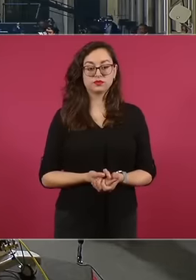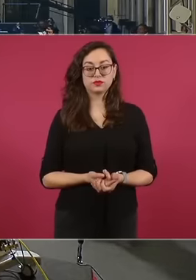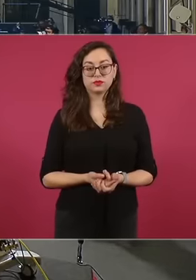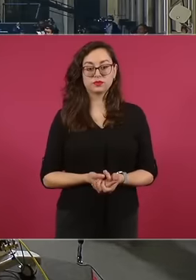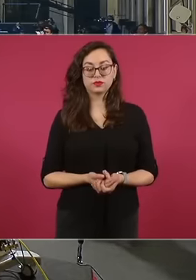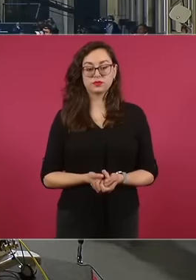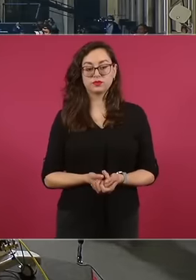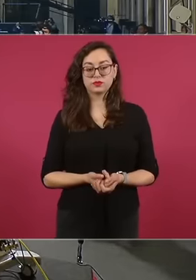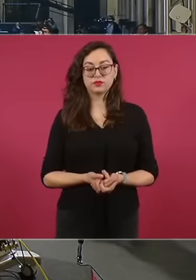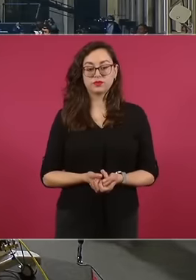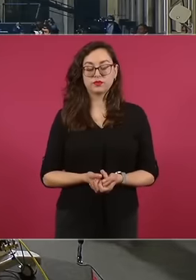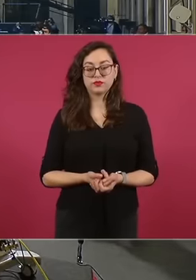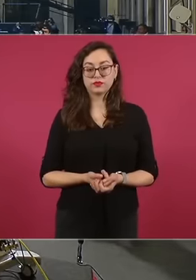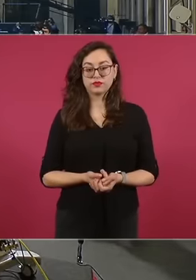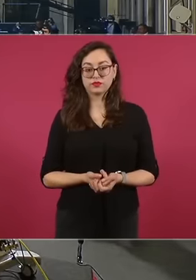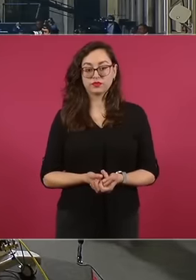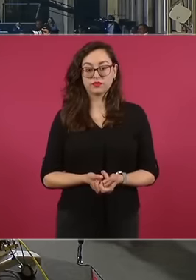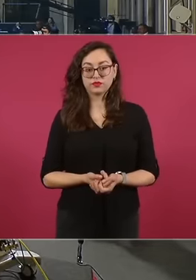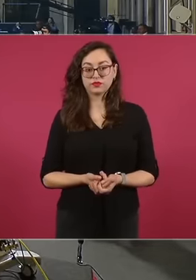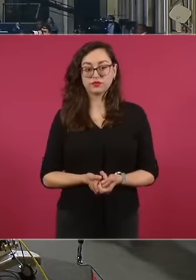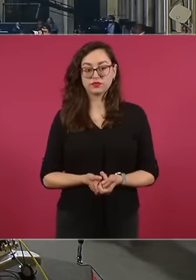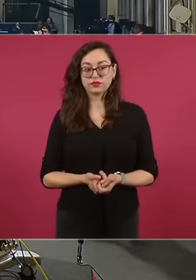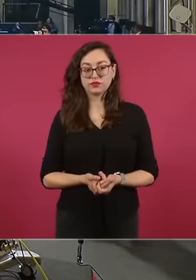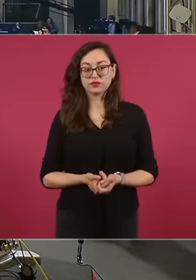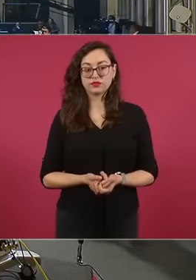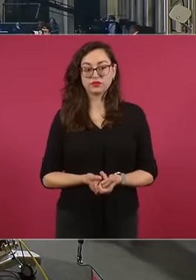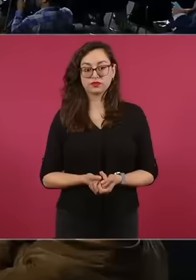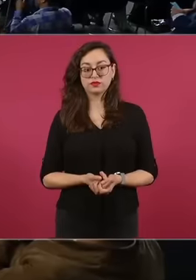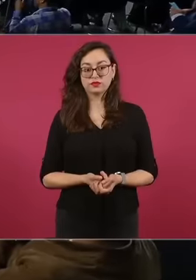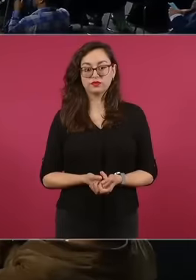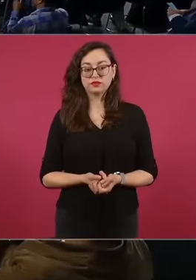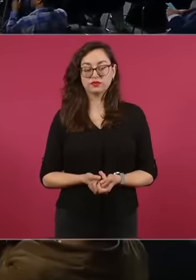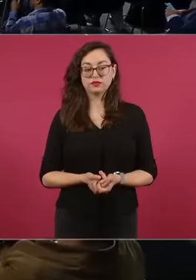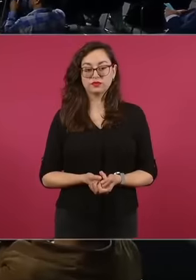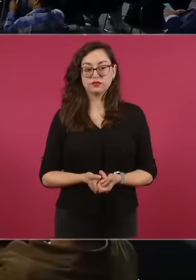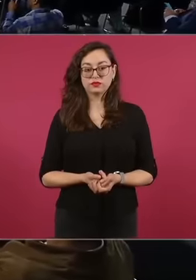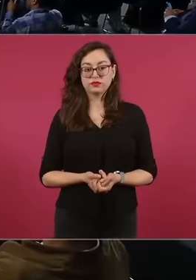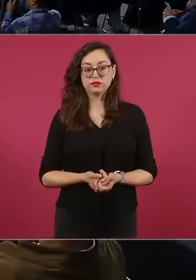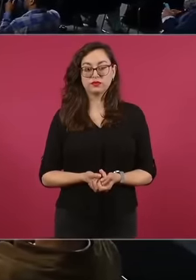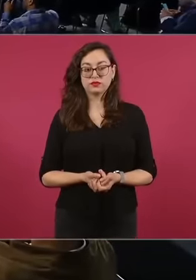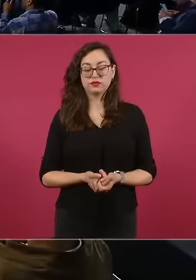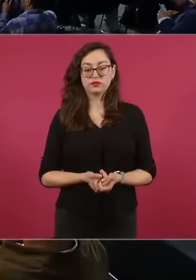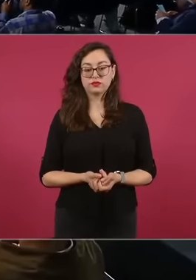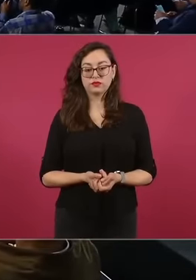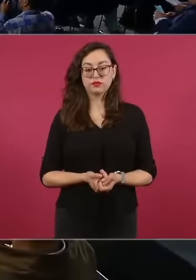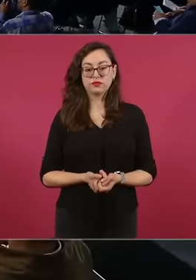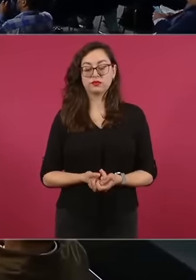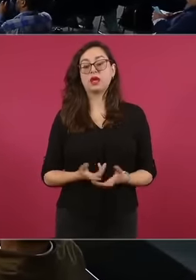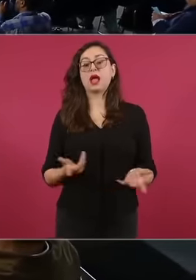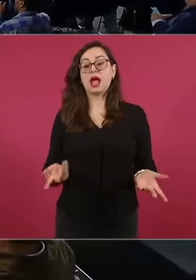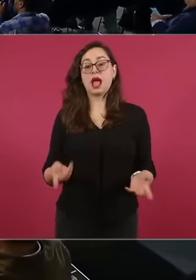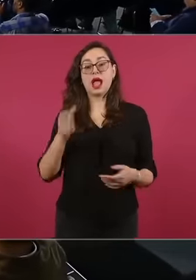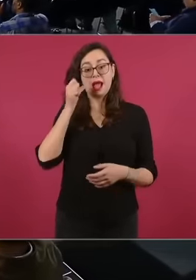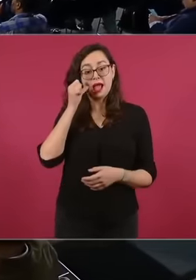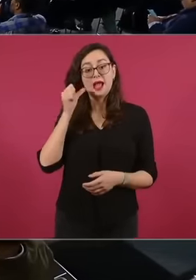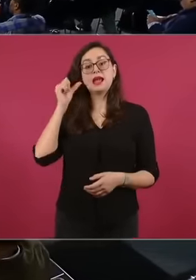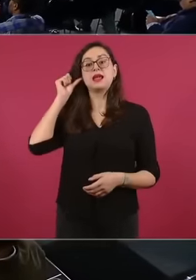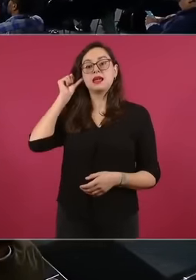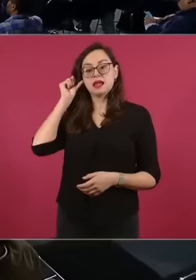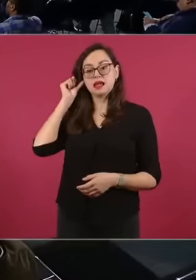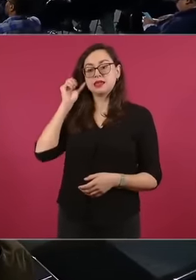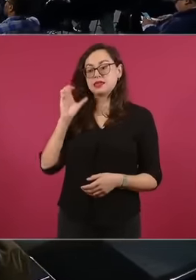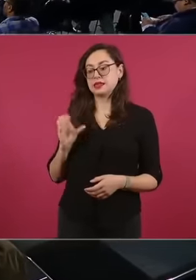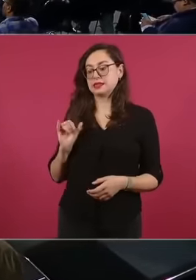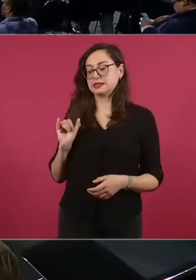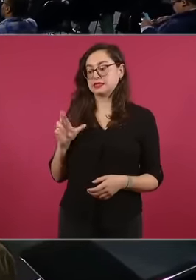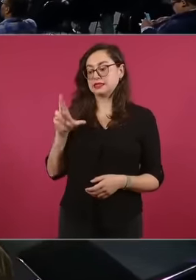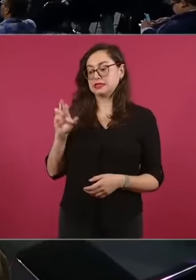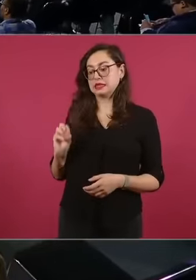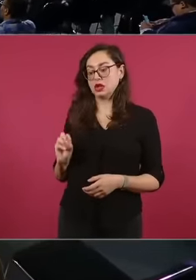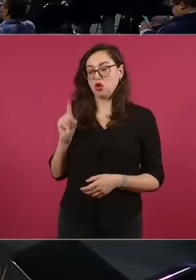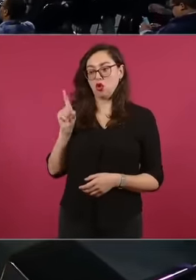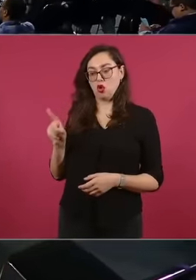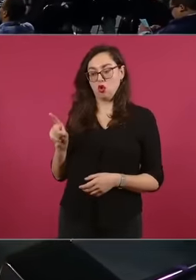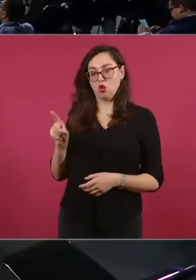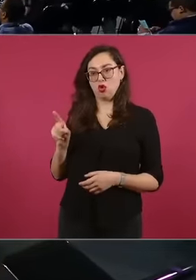a response in the section to a comment that Ciro Gómez Leiva made yesterday, let's see if he